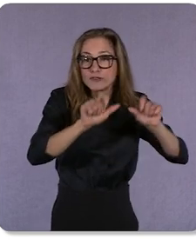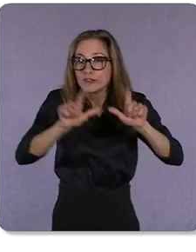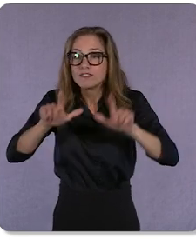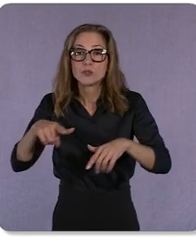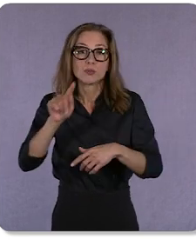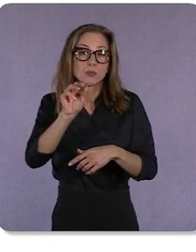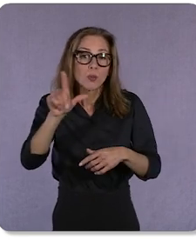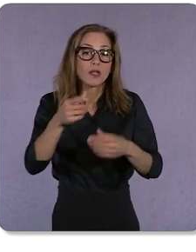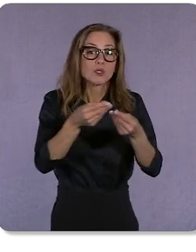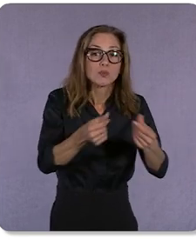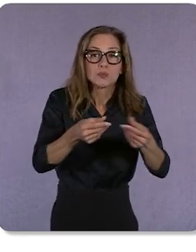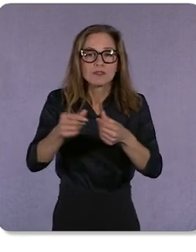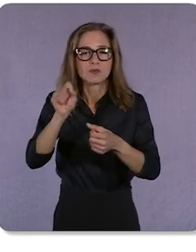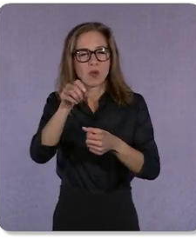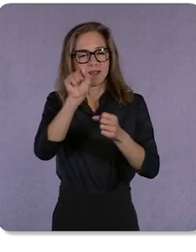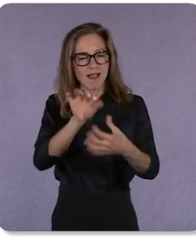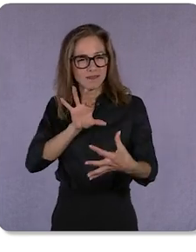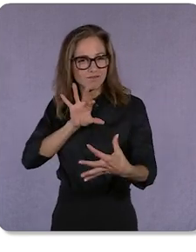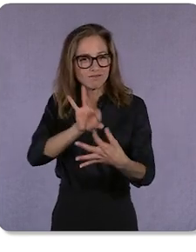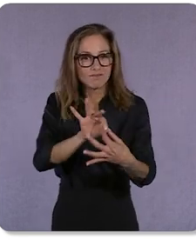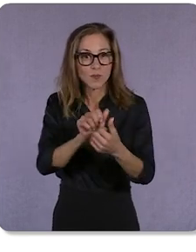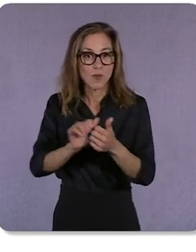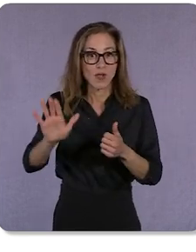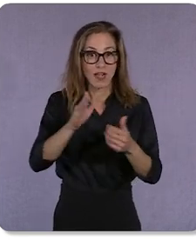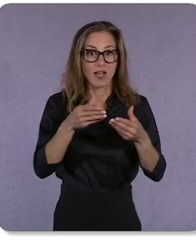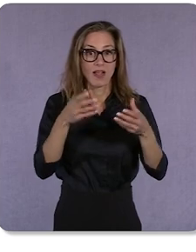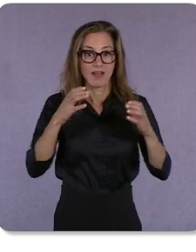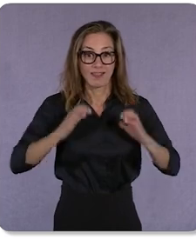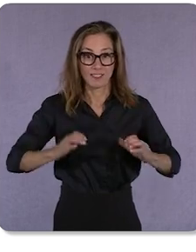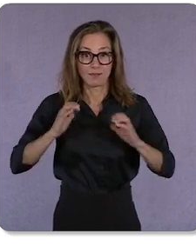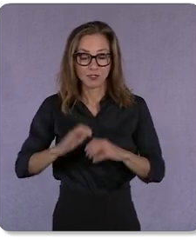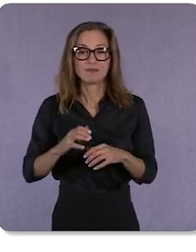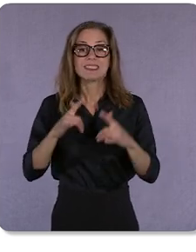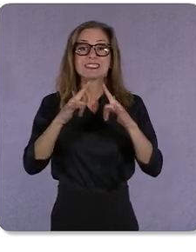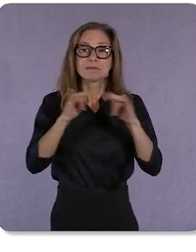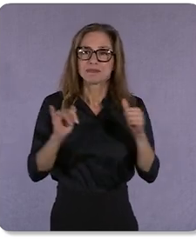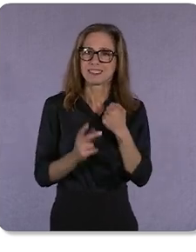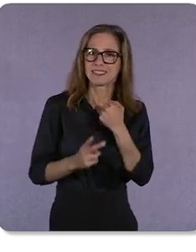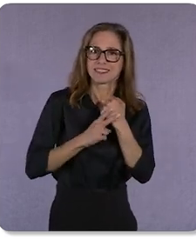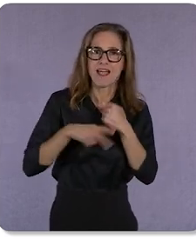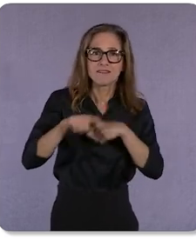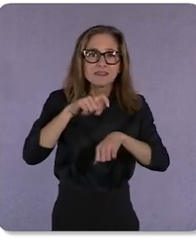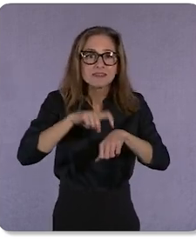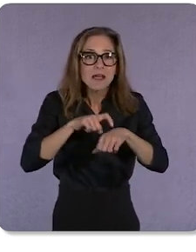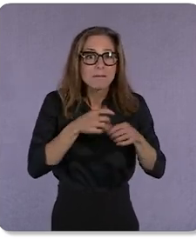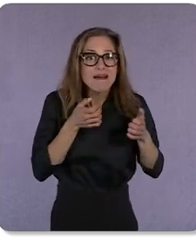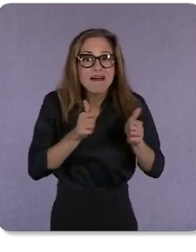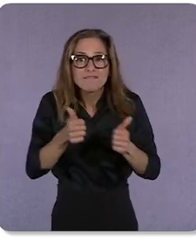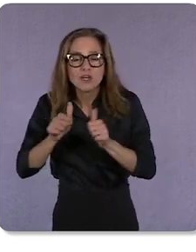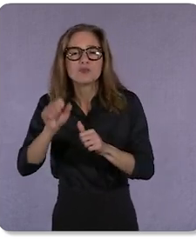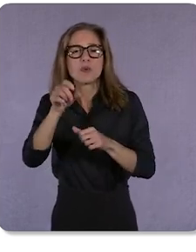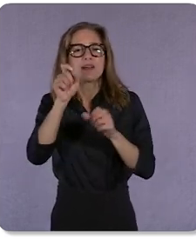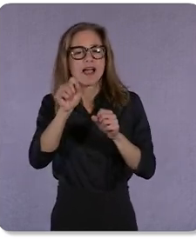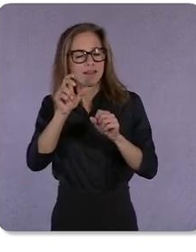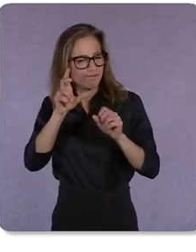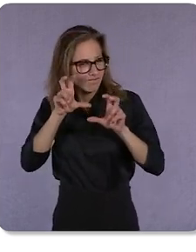you can better connect with customers. All while saving you time and effort, so you can focus on the things that matter. Like running your business.